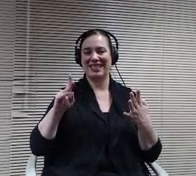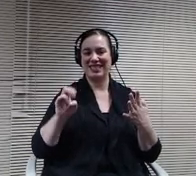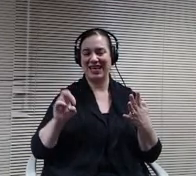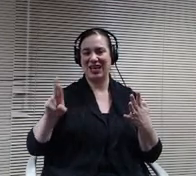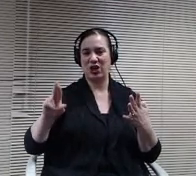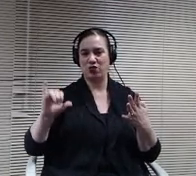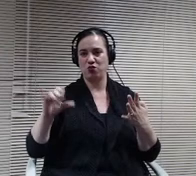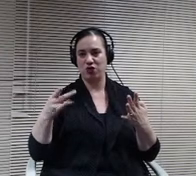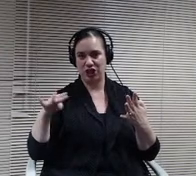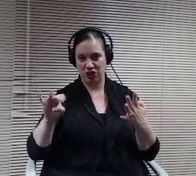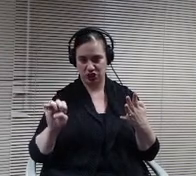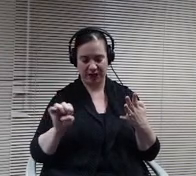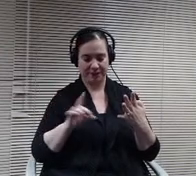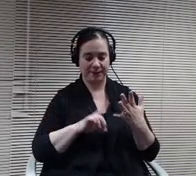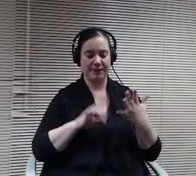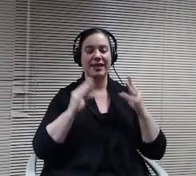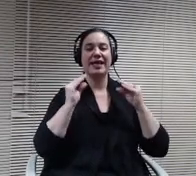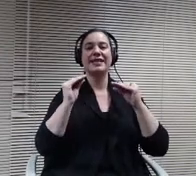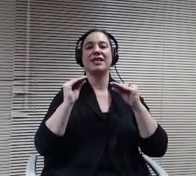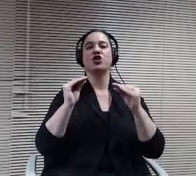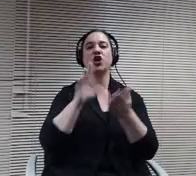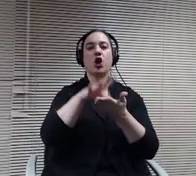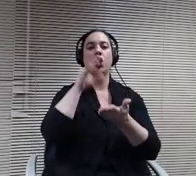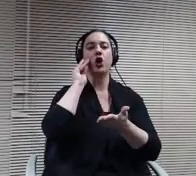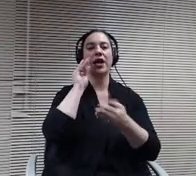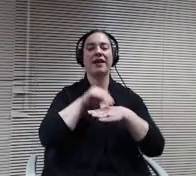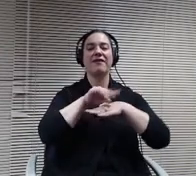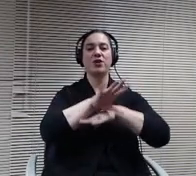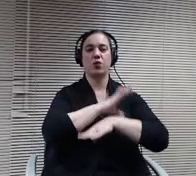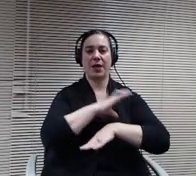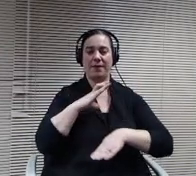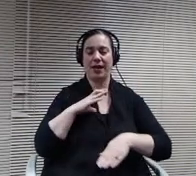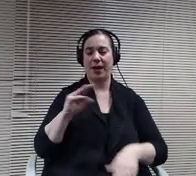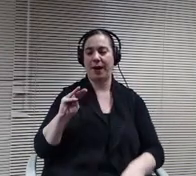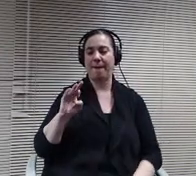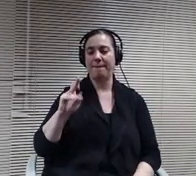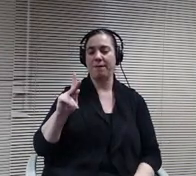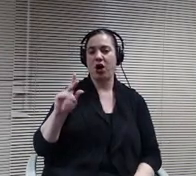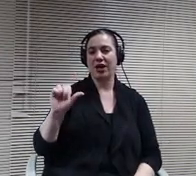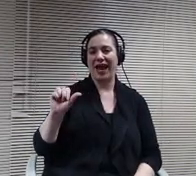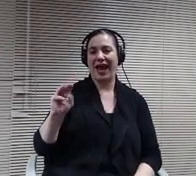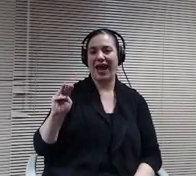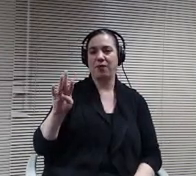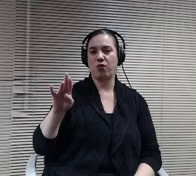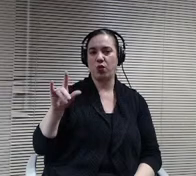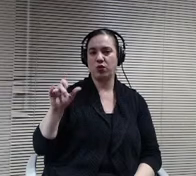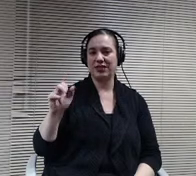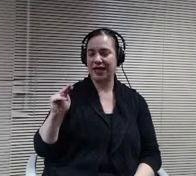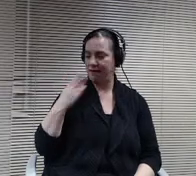Advisory Committee is Mark Ambrose and. Thank you Mark Minne, Tonka Foundation is John Holcomb.